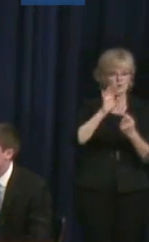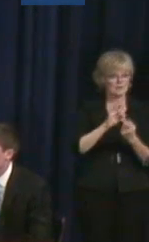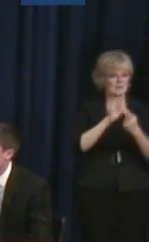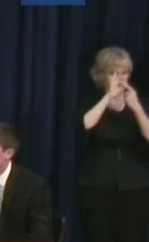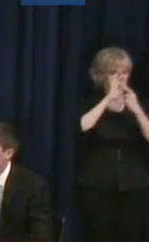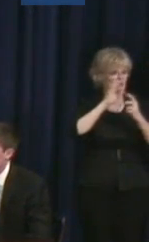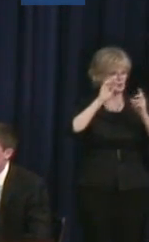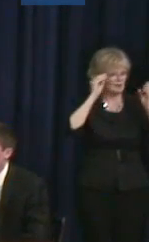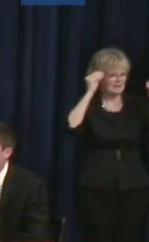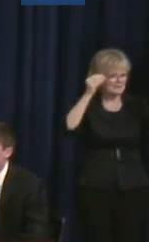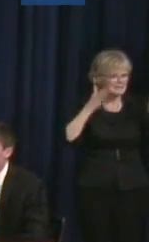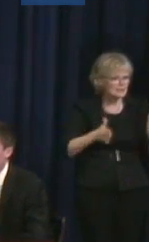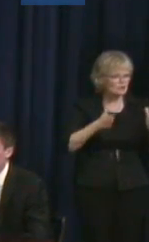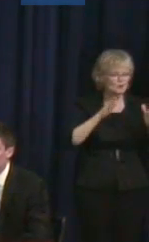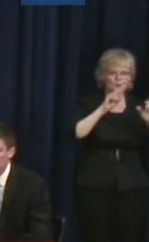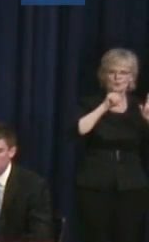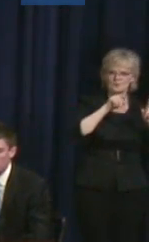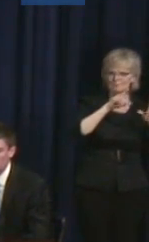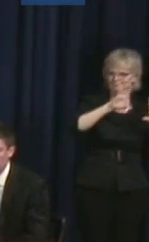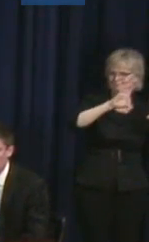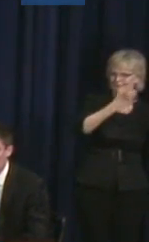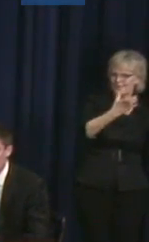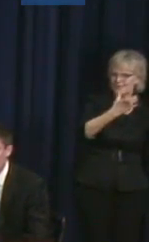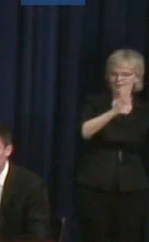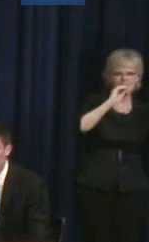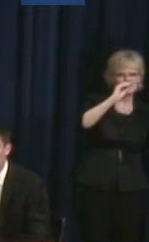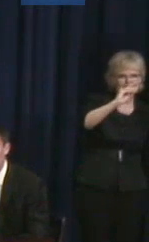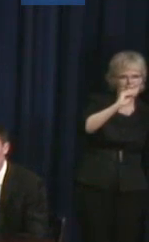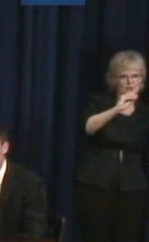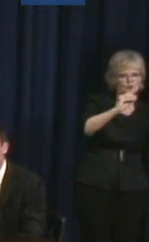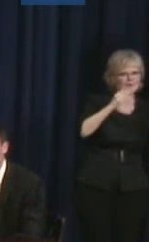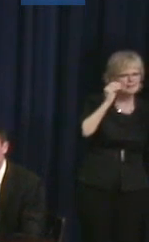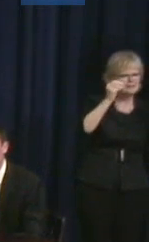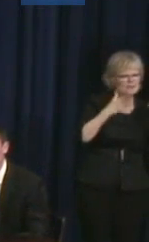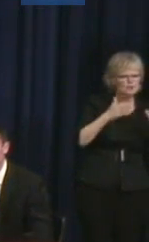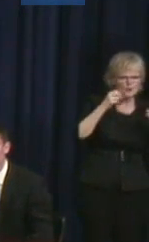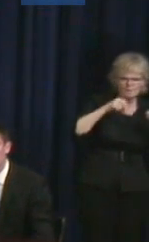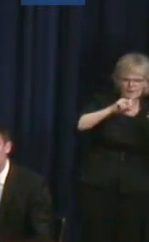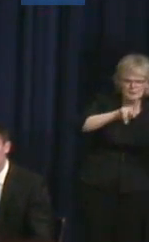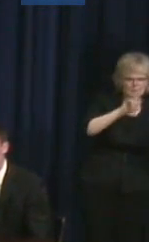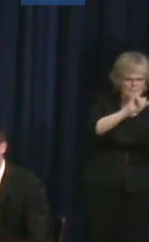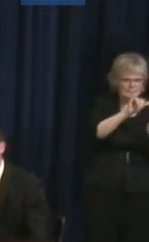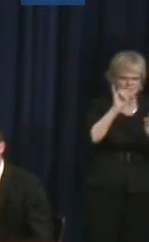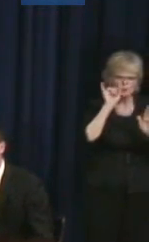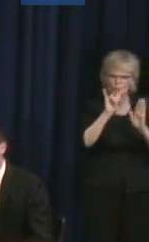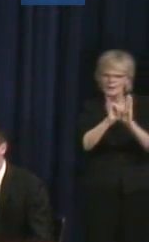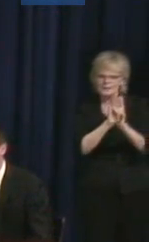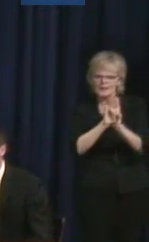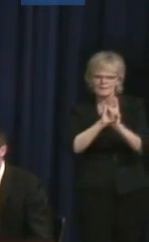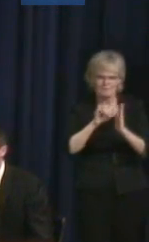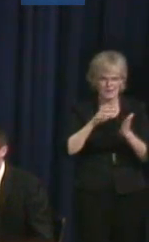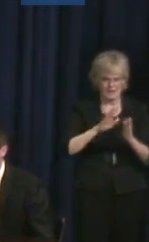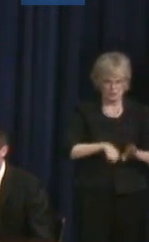in the classroom, and have the opportunity to identify people with dyslexia at an early age.